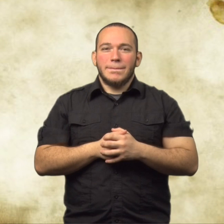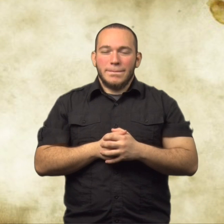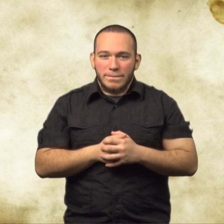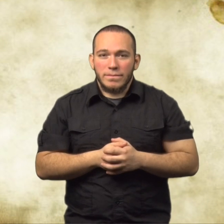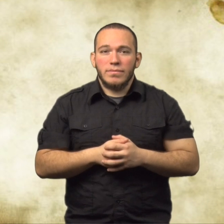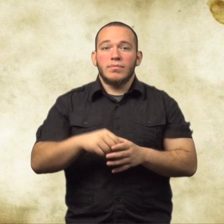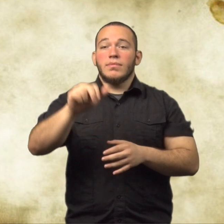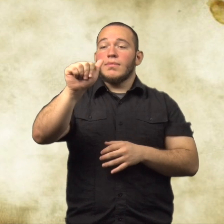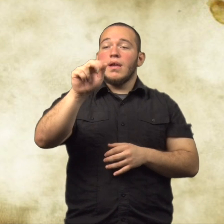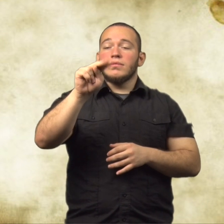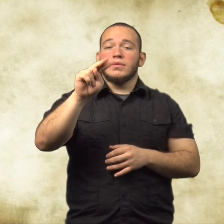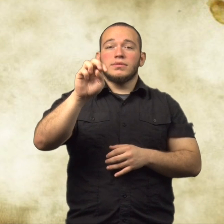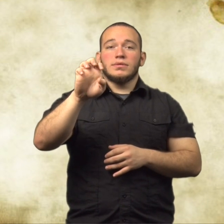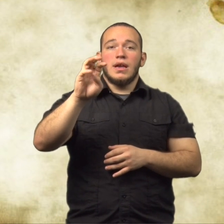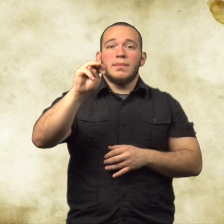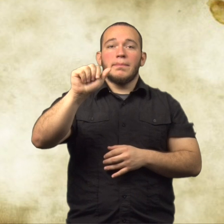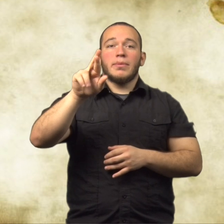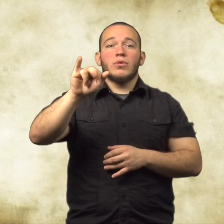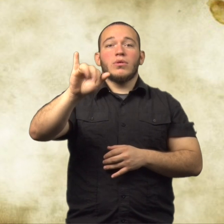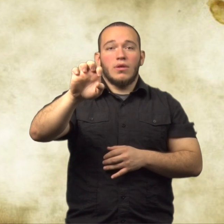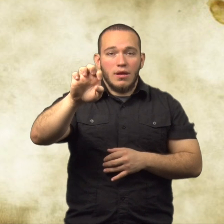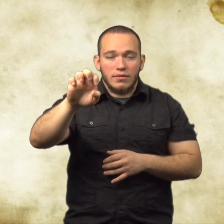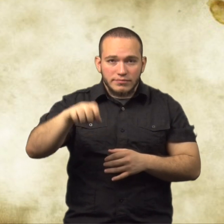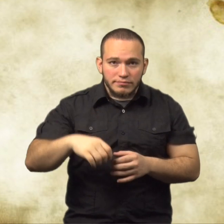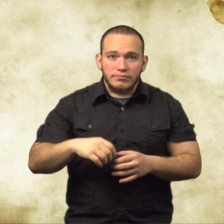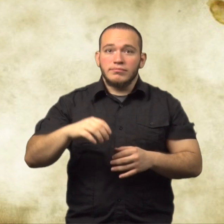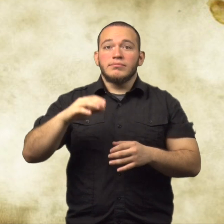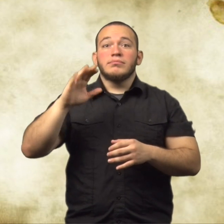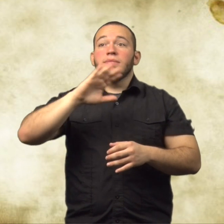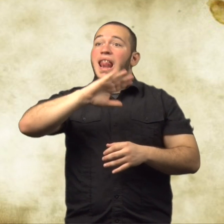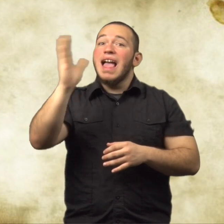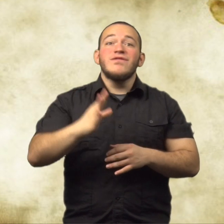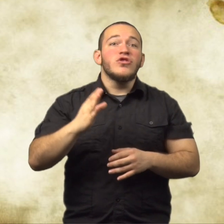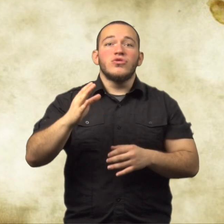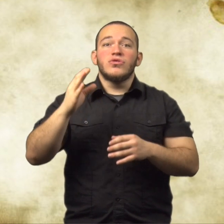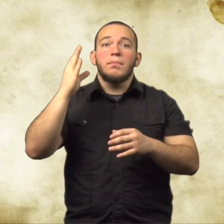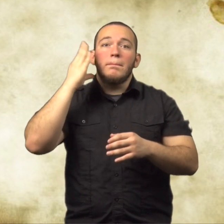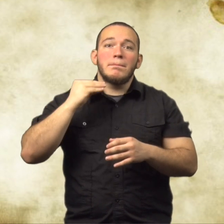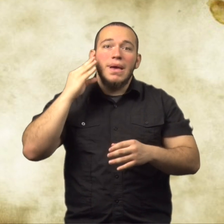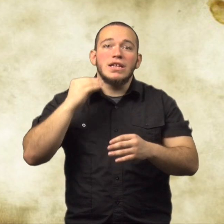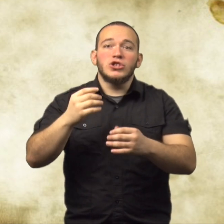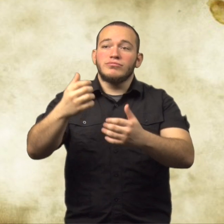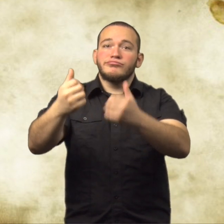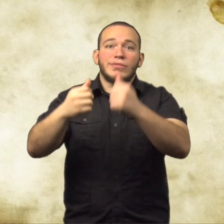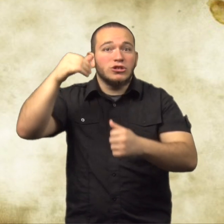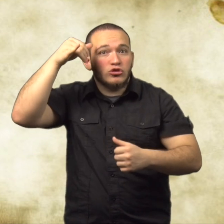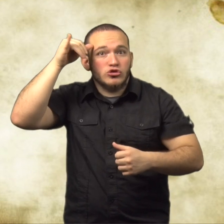Annemarie had never milked a cow before.